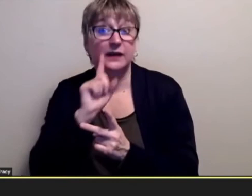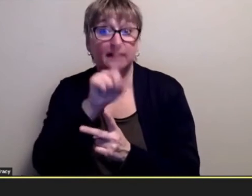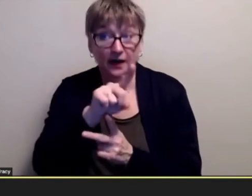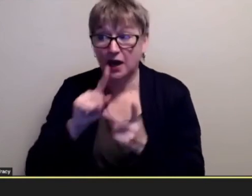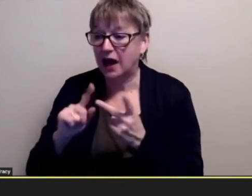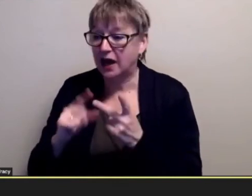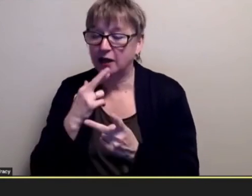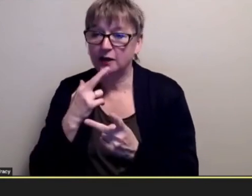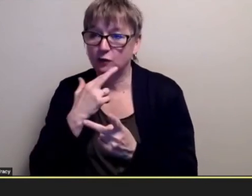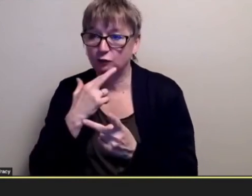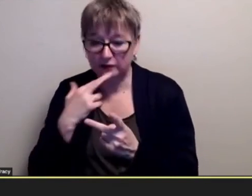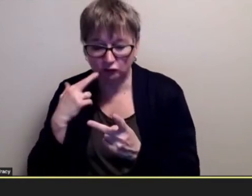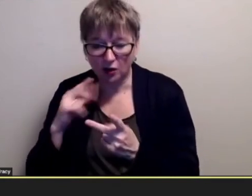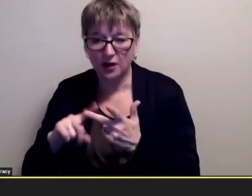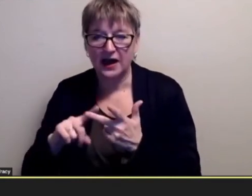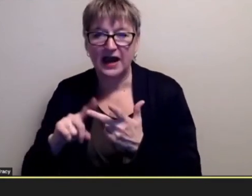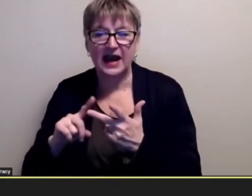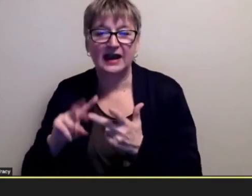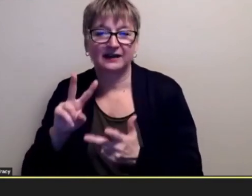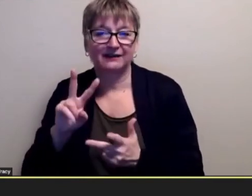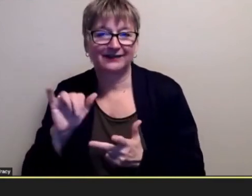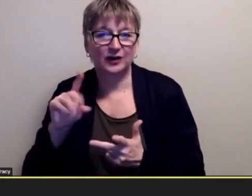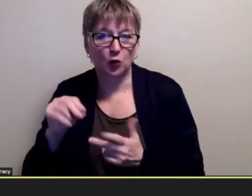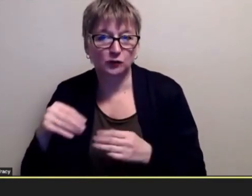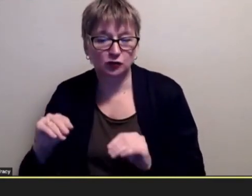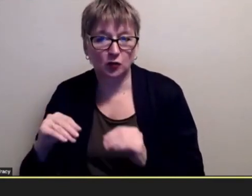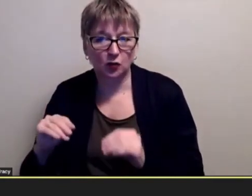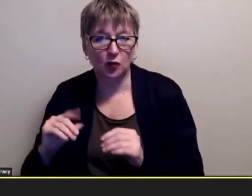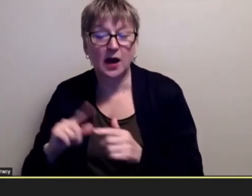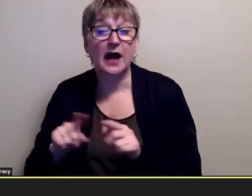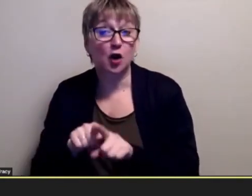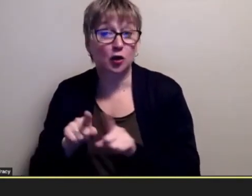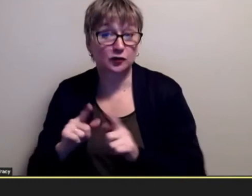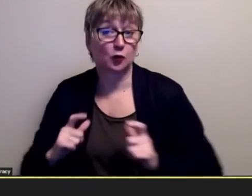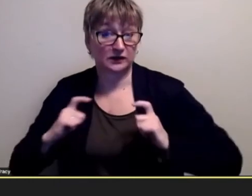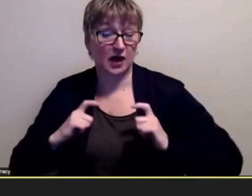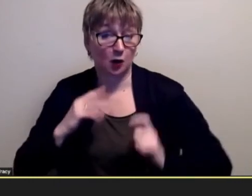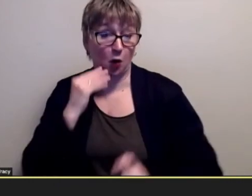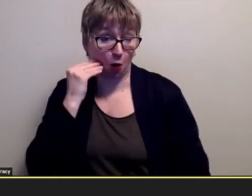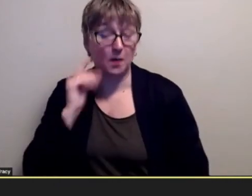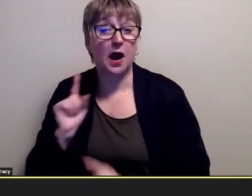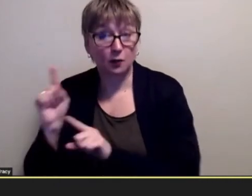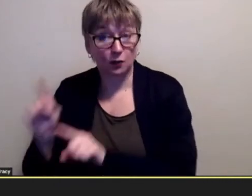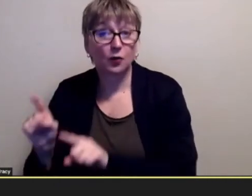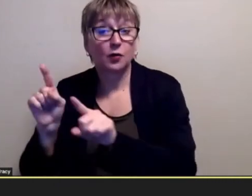a video store and a retirement home they would just you know the painters